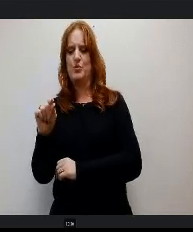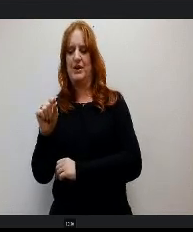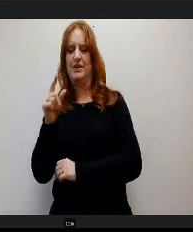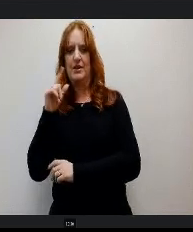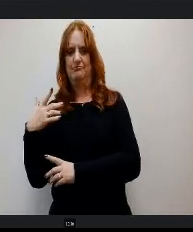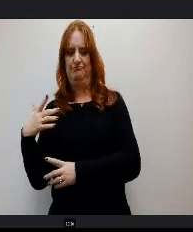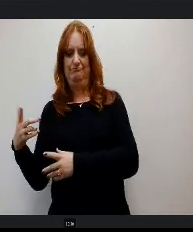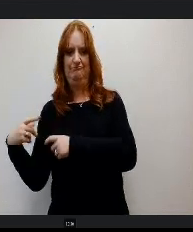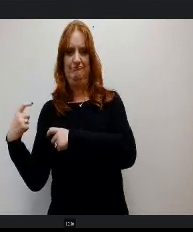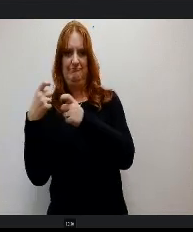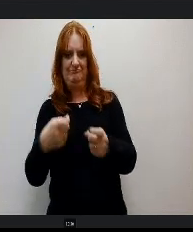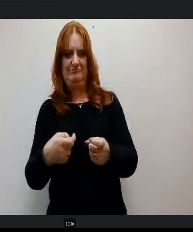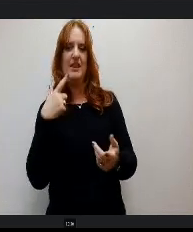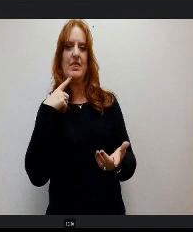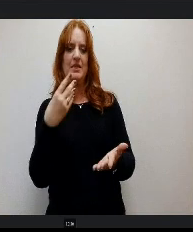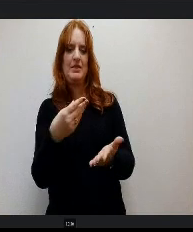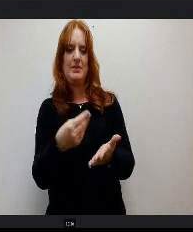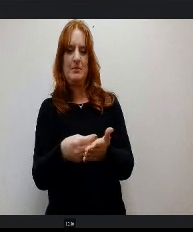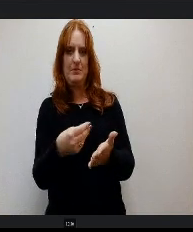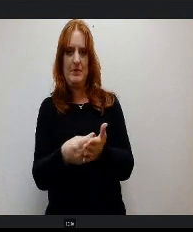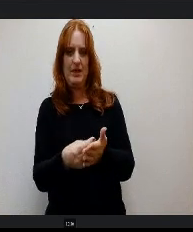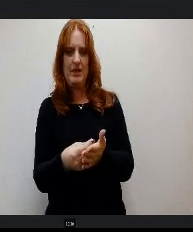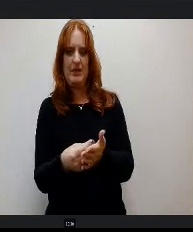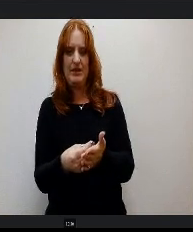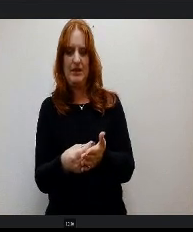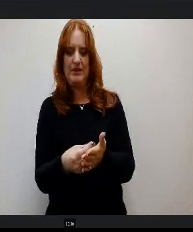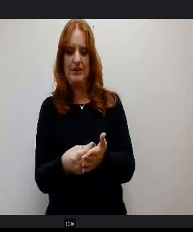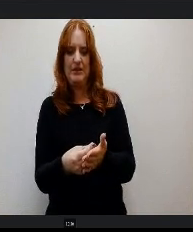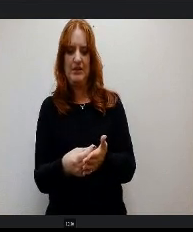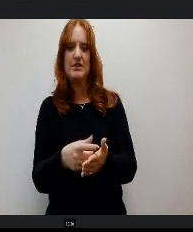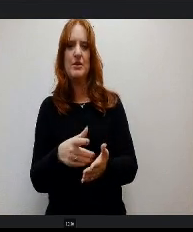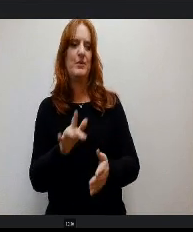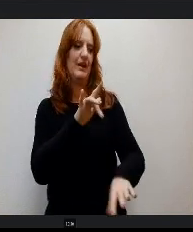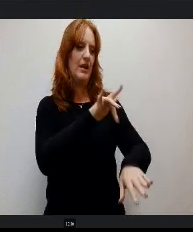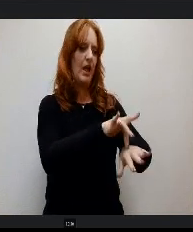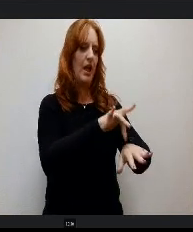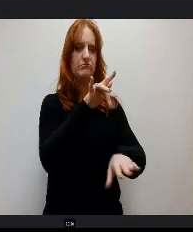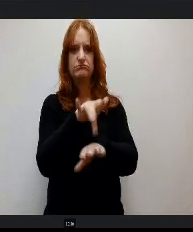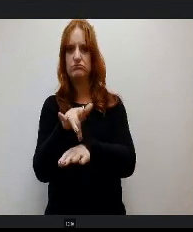we can reach. Elementary schools and schools that aren't are the